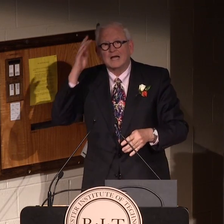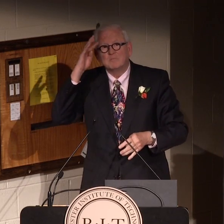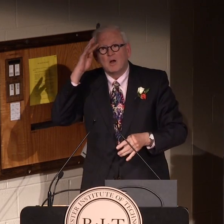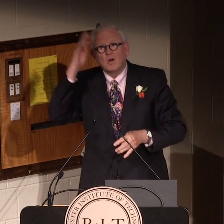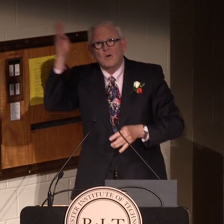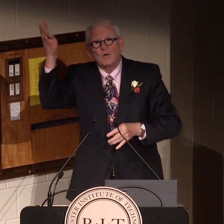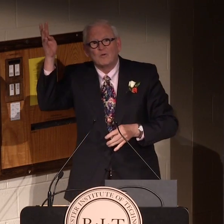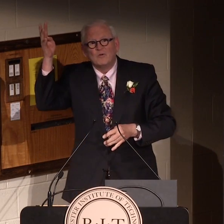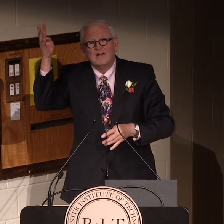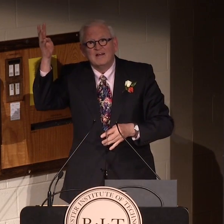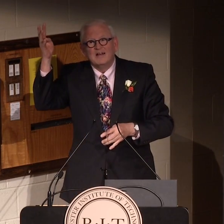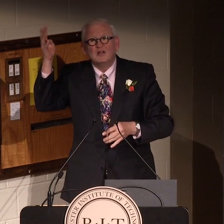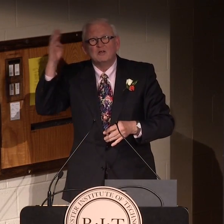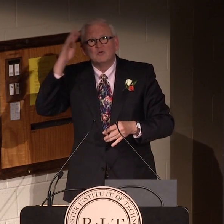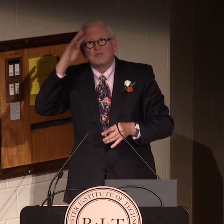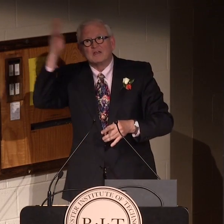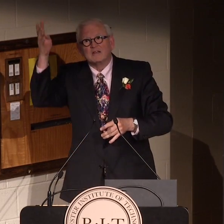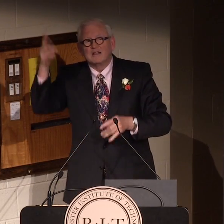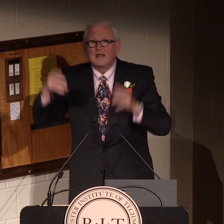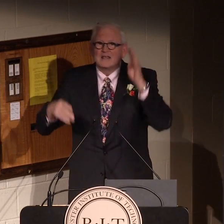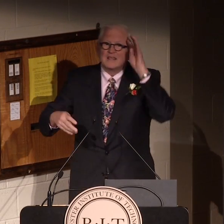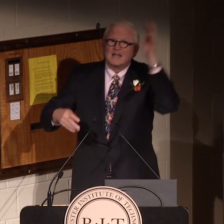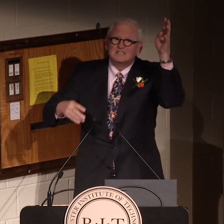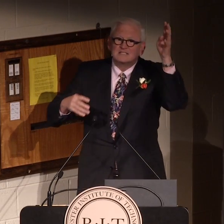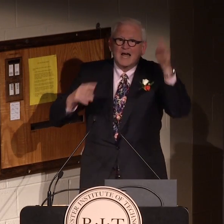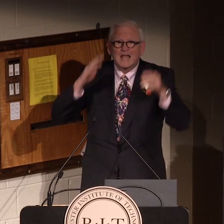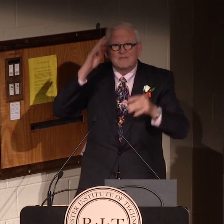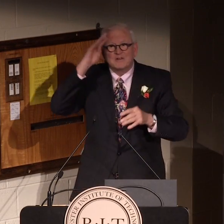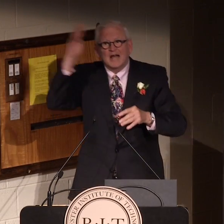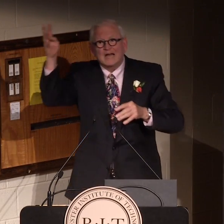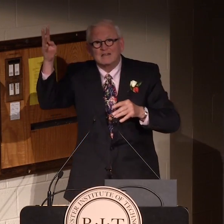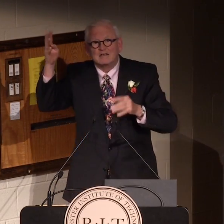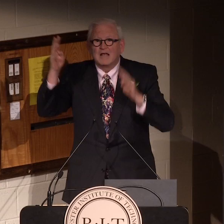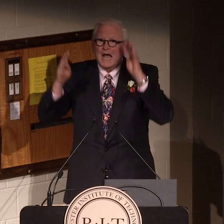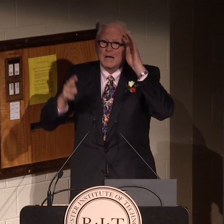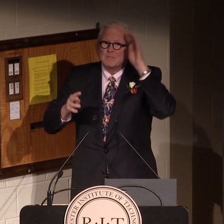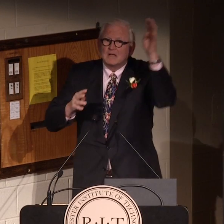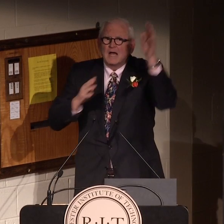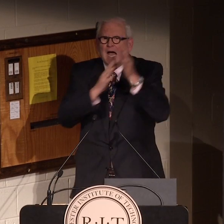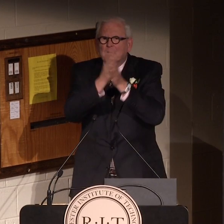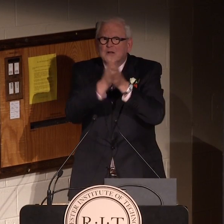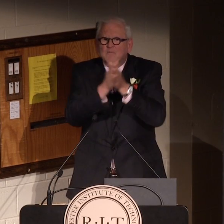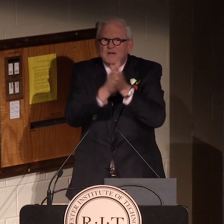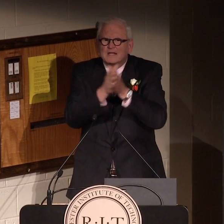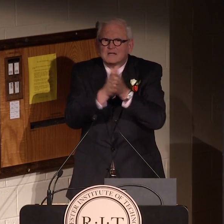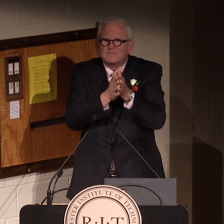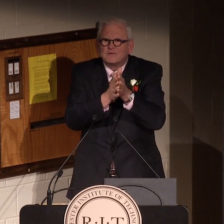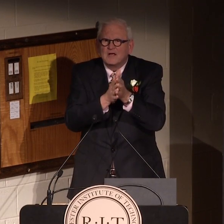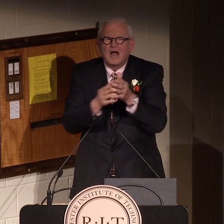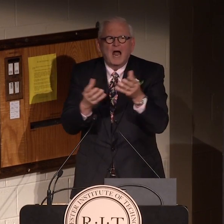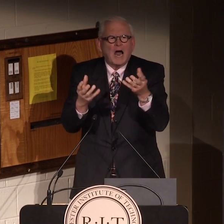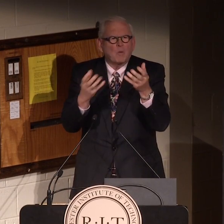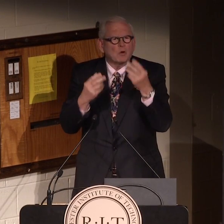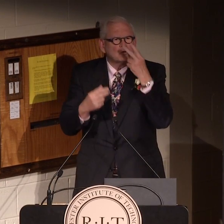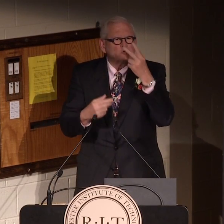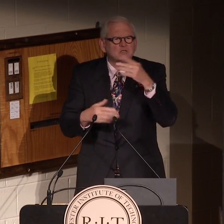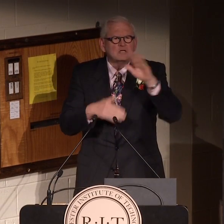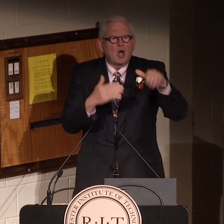You're using your imagination, you're thinking, you're innovating, you're coming up, you're creating.